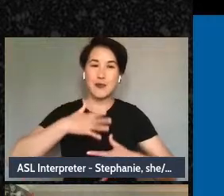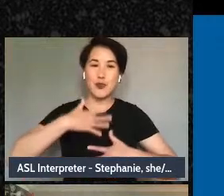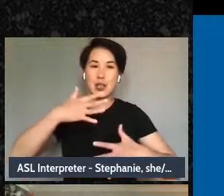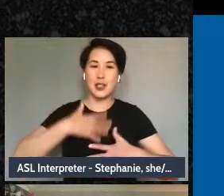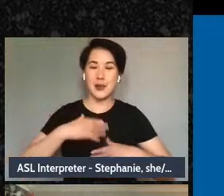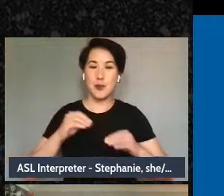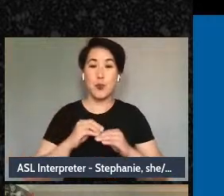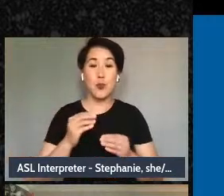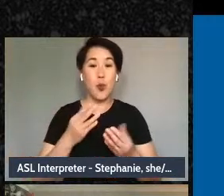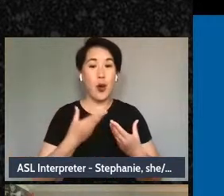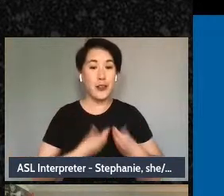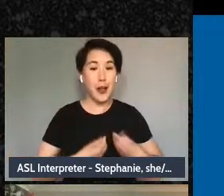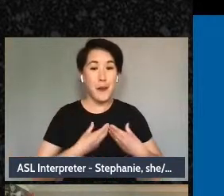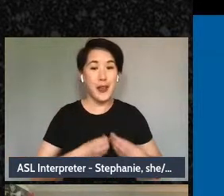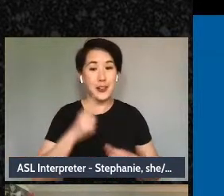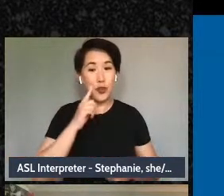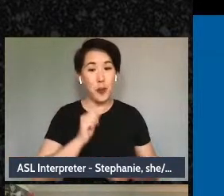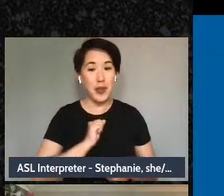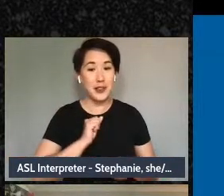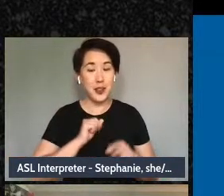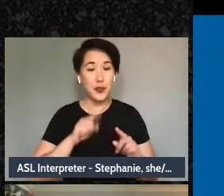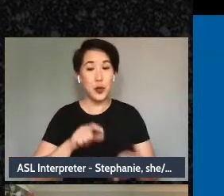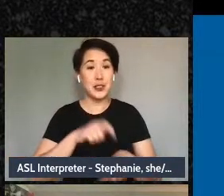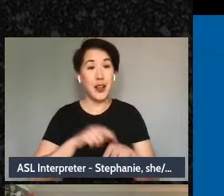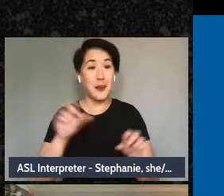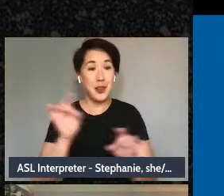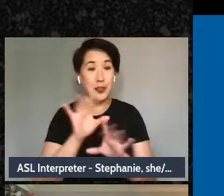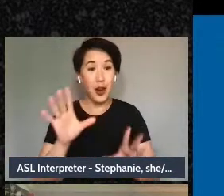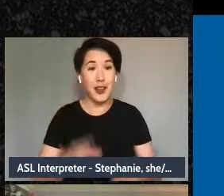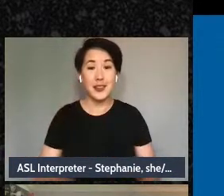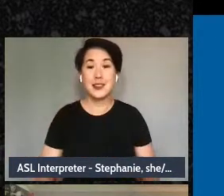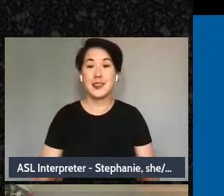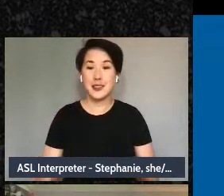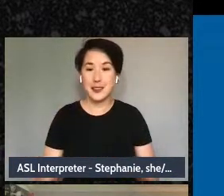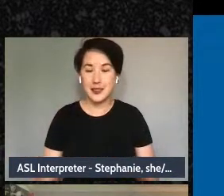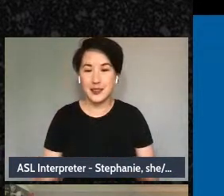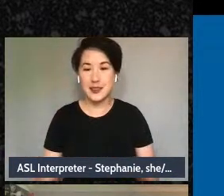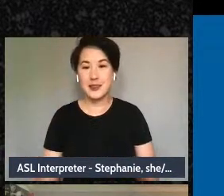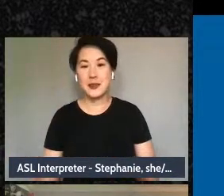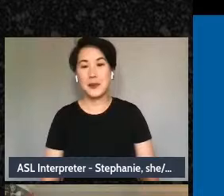in times of crisis oh yeah if you can offer yourself you know kindness and compassion